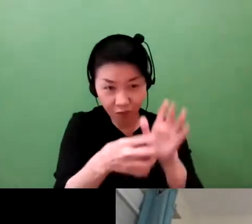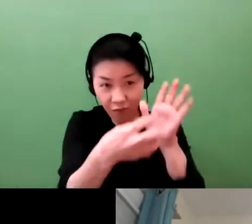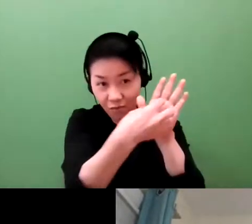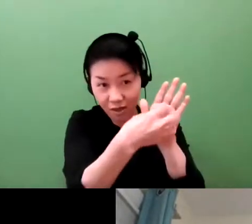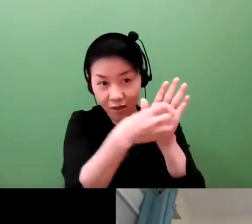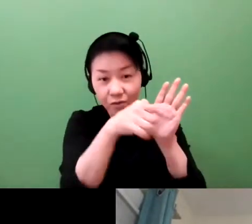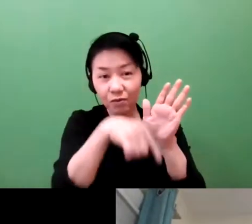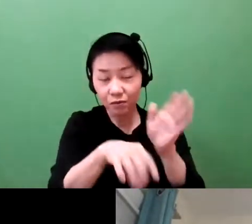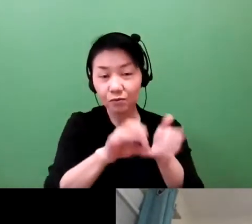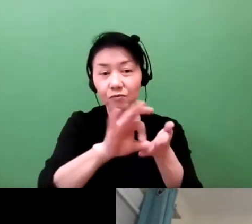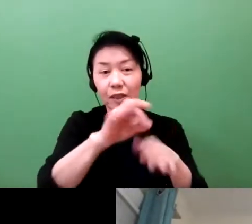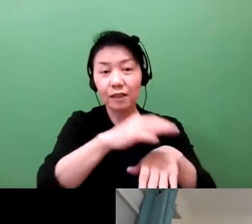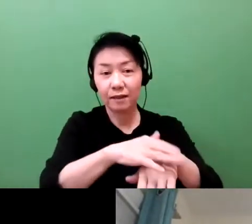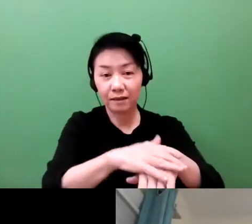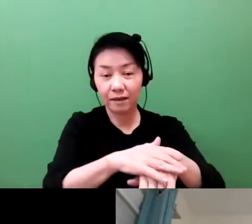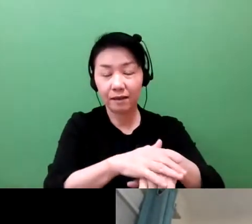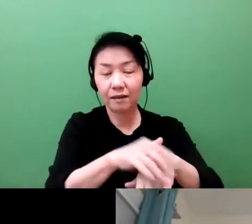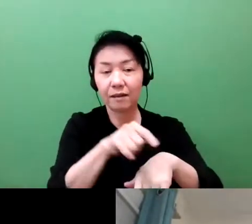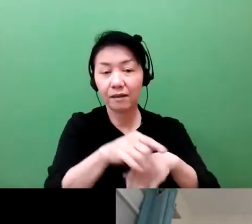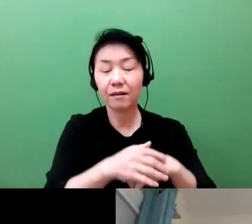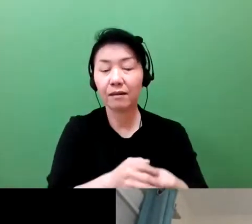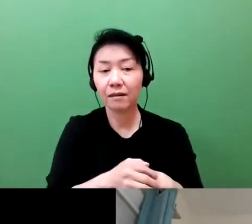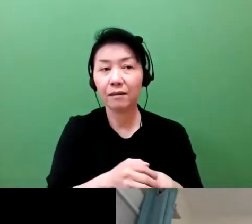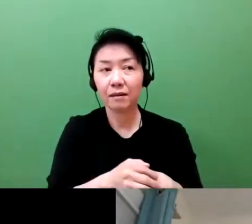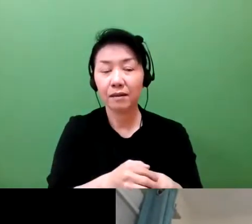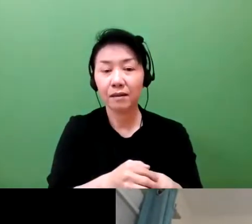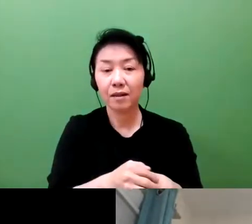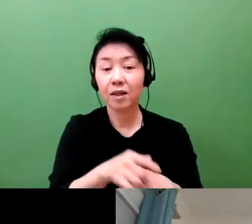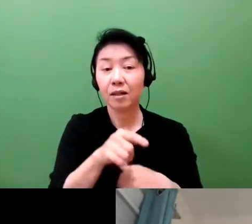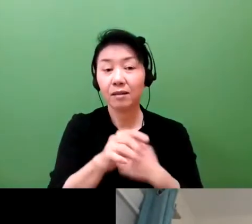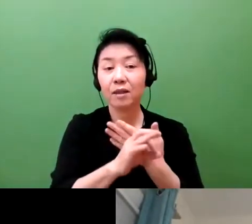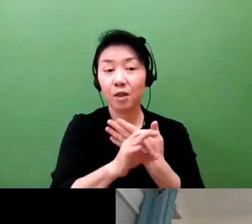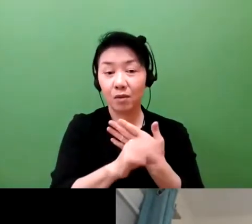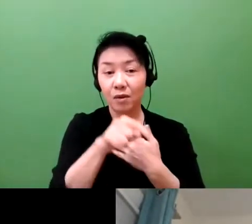lost all of its buildings and assets and everything else,